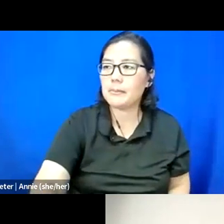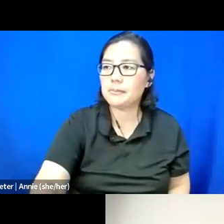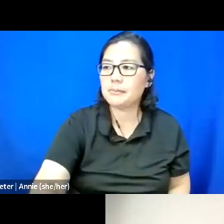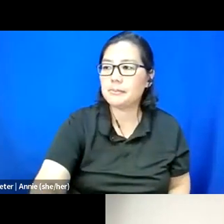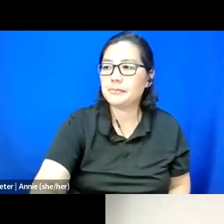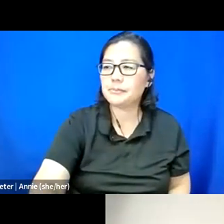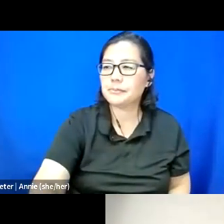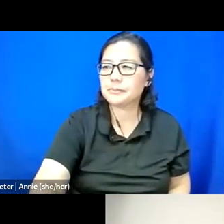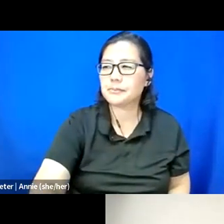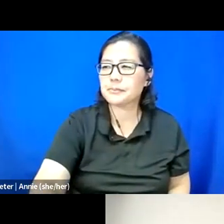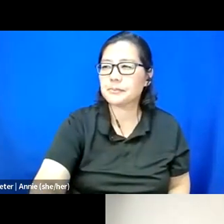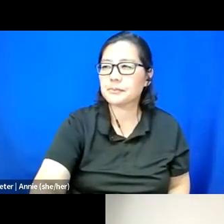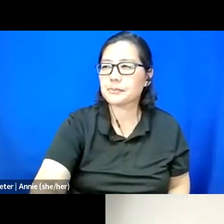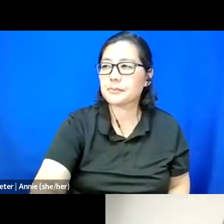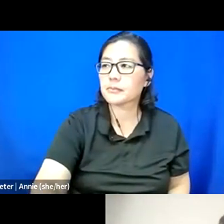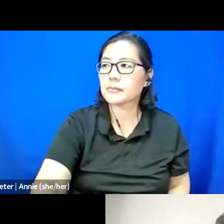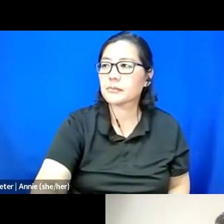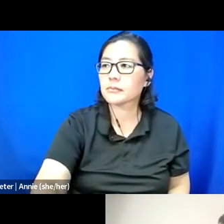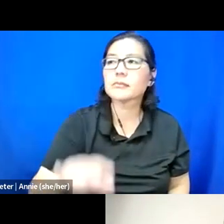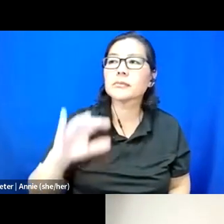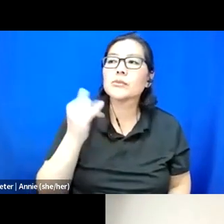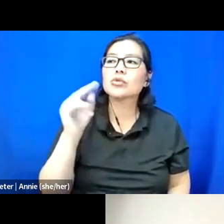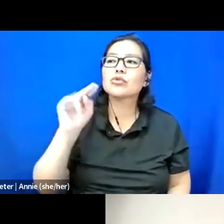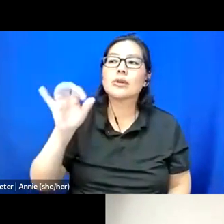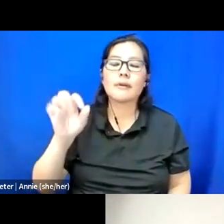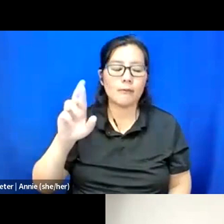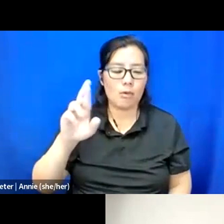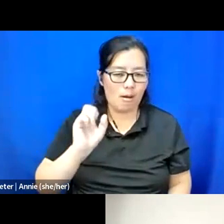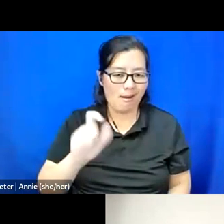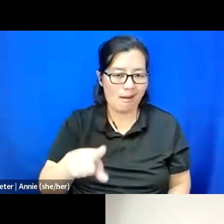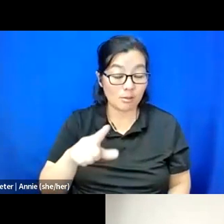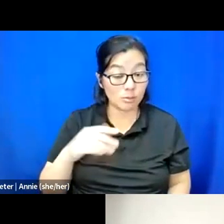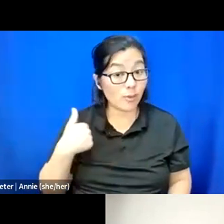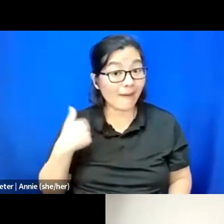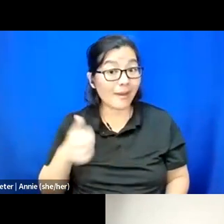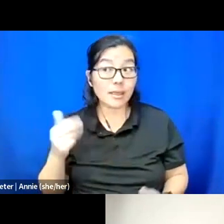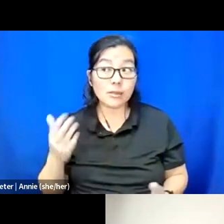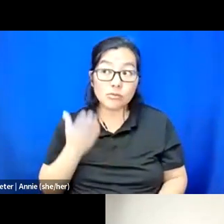Jennifer asks, do you have any suggestions for those who are in very rural